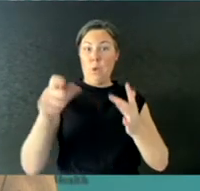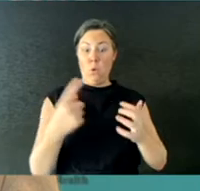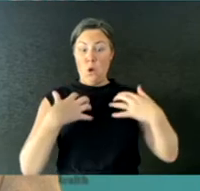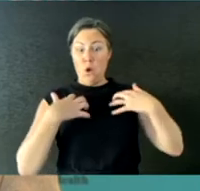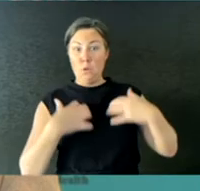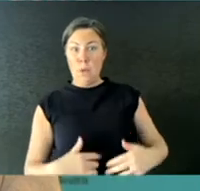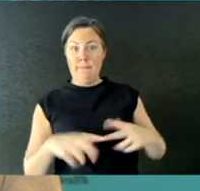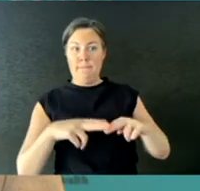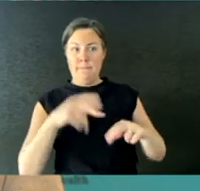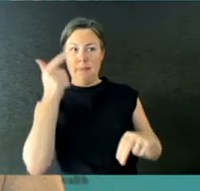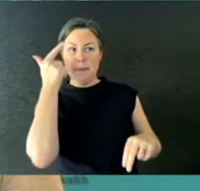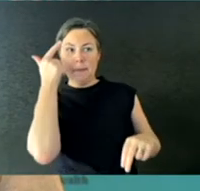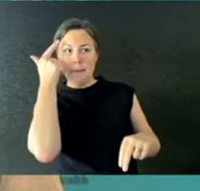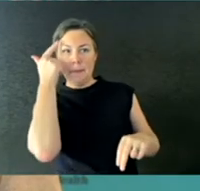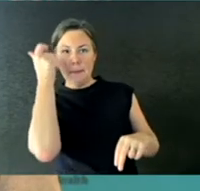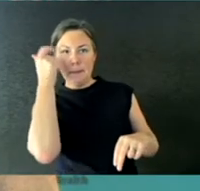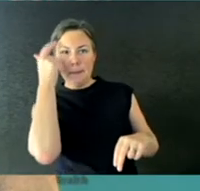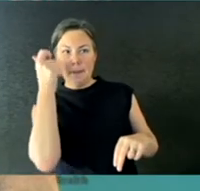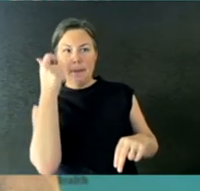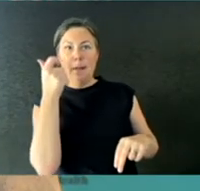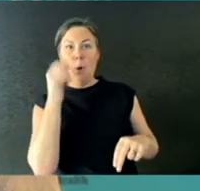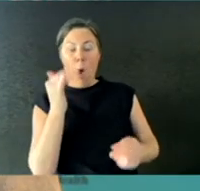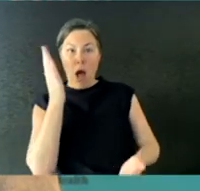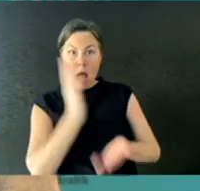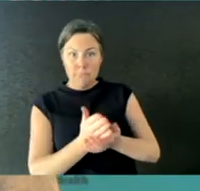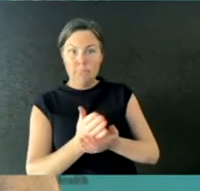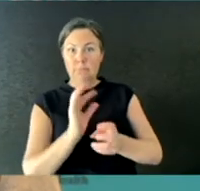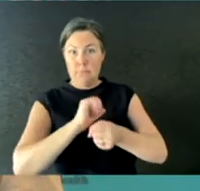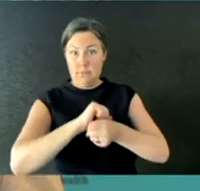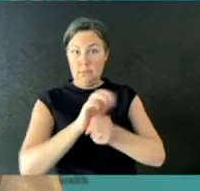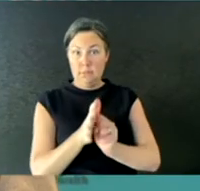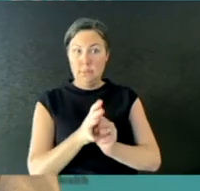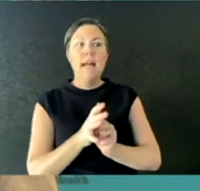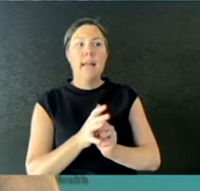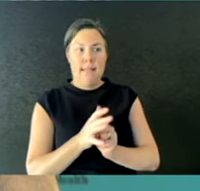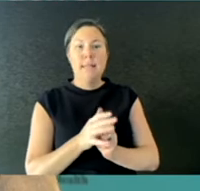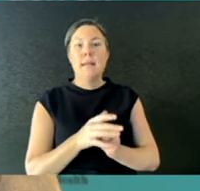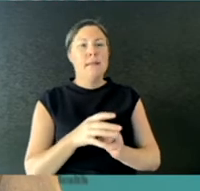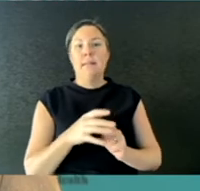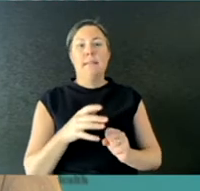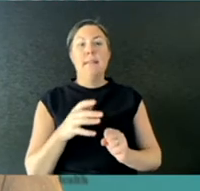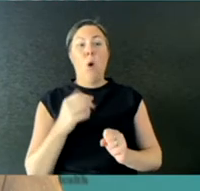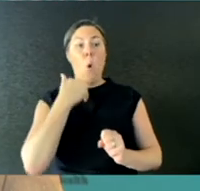so-called SCOVID or COVID positive patients are being treated by practitioners using a